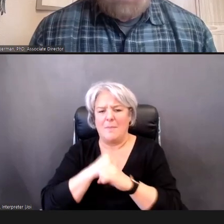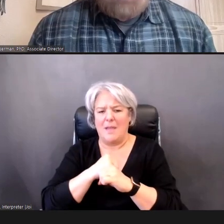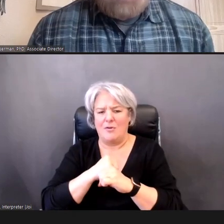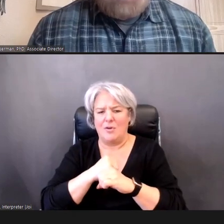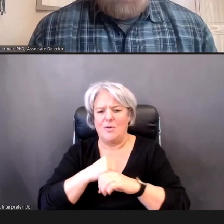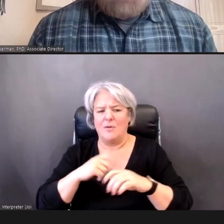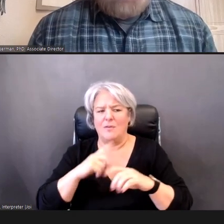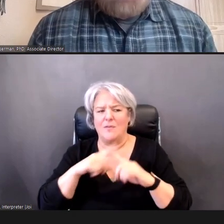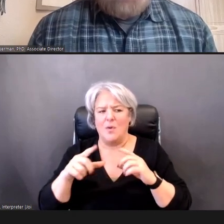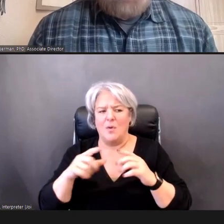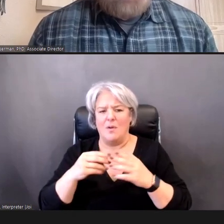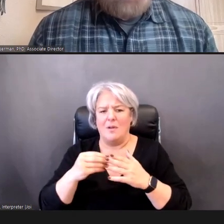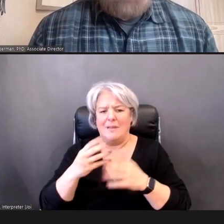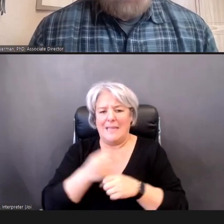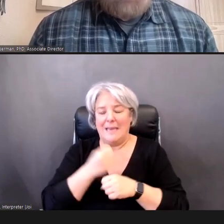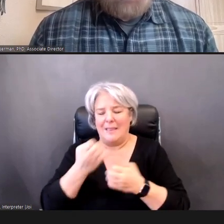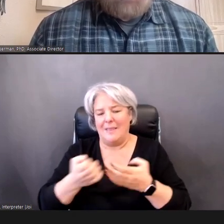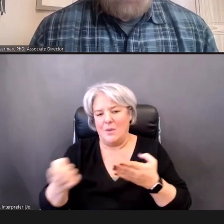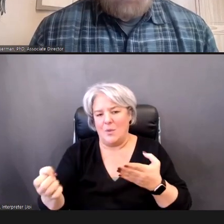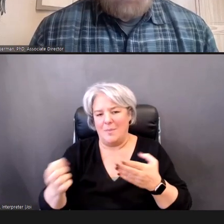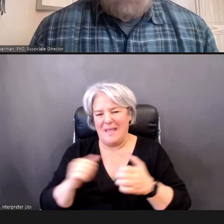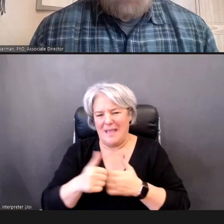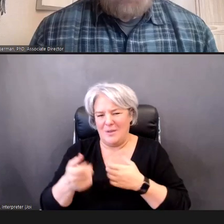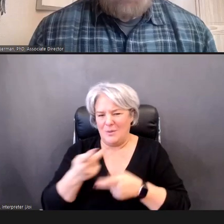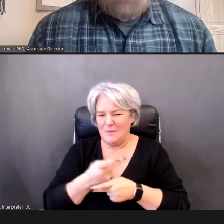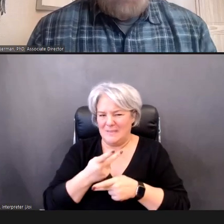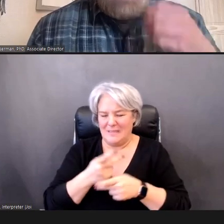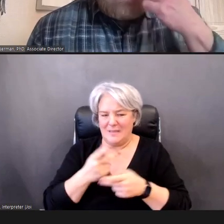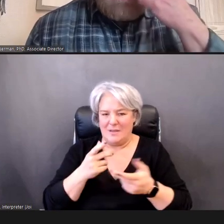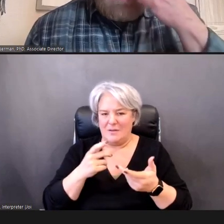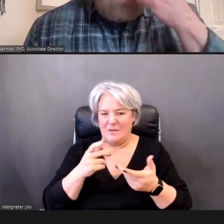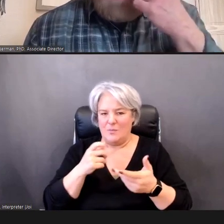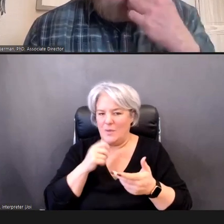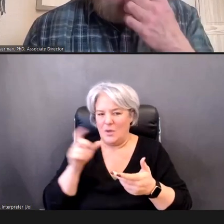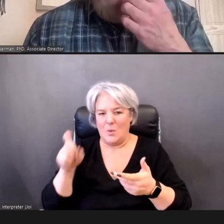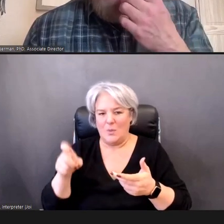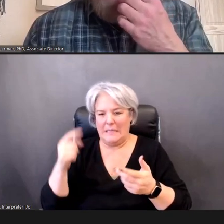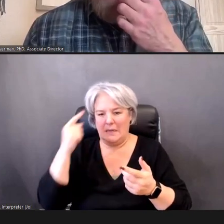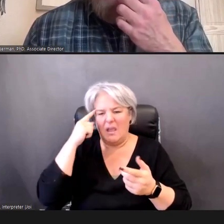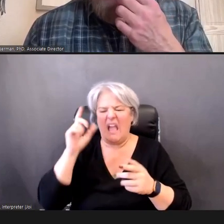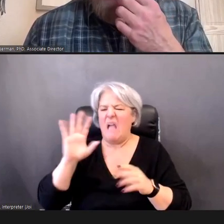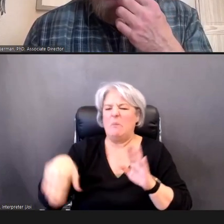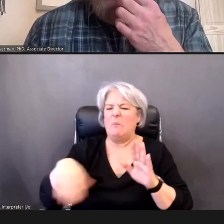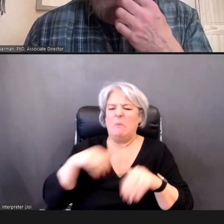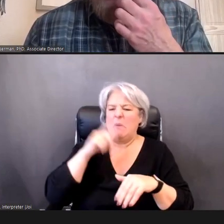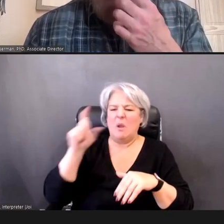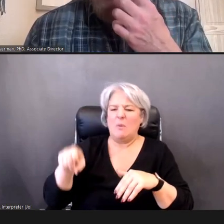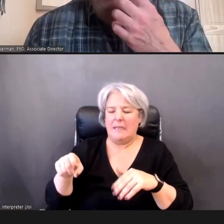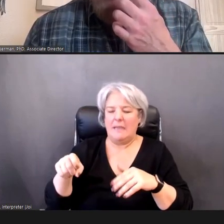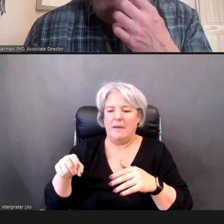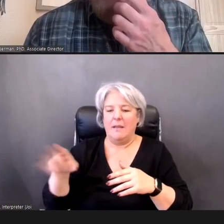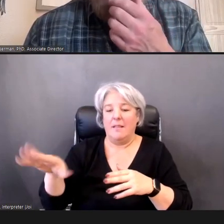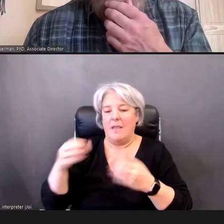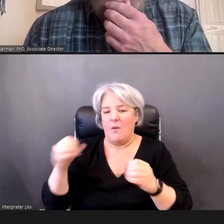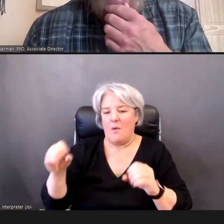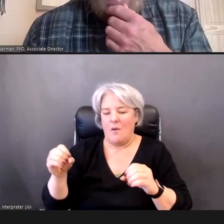How do we handle that we don't need it mentality? And so I'm thinking of that in two ways.